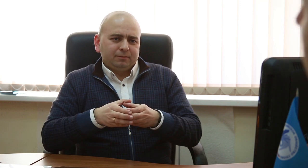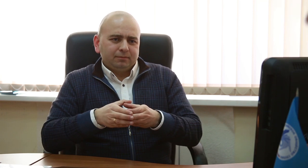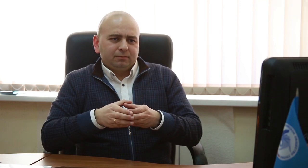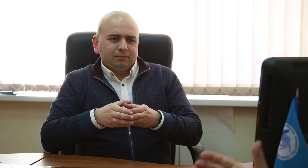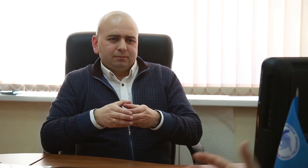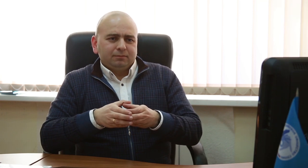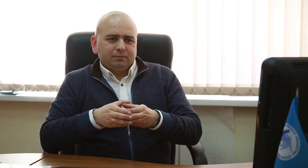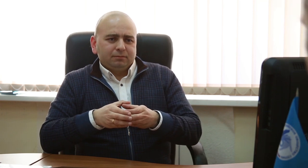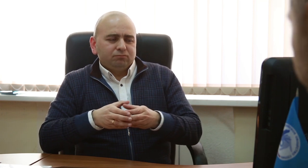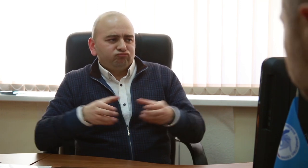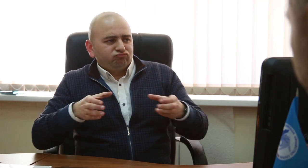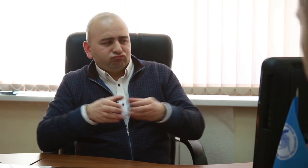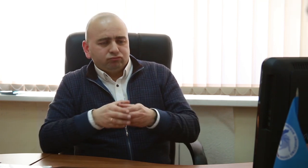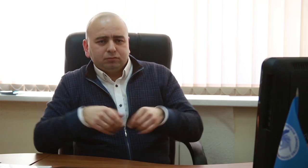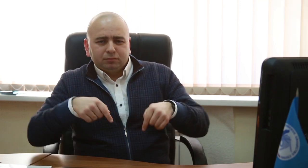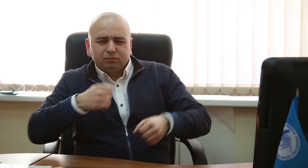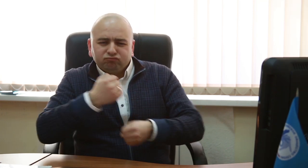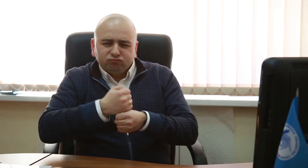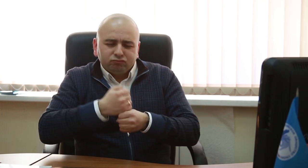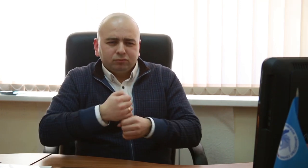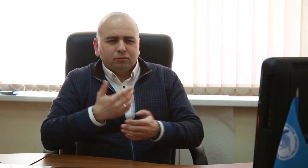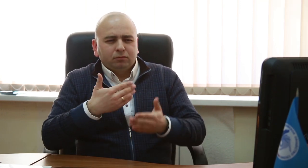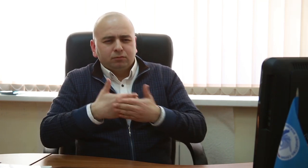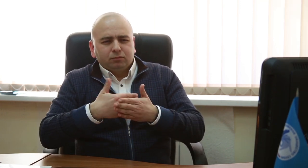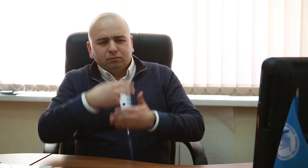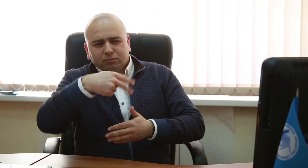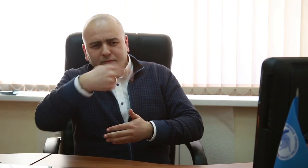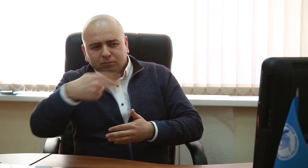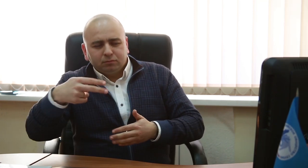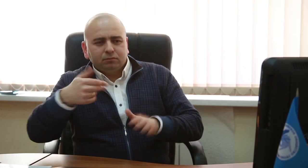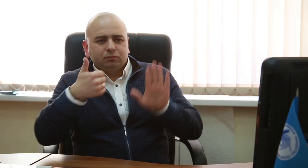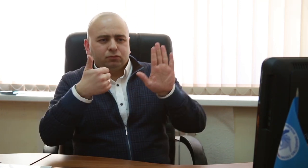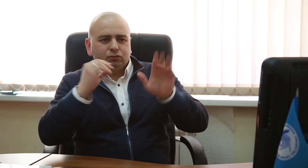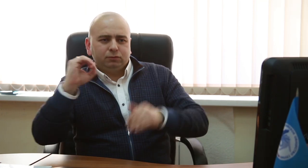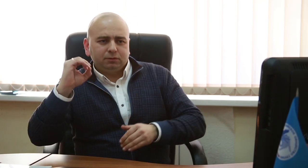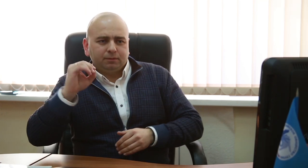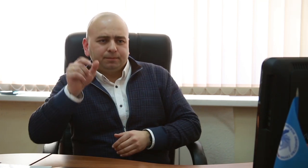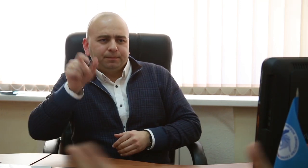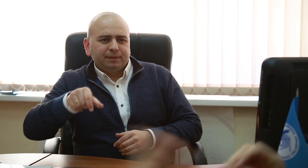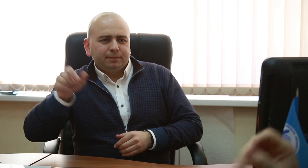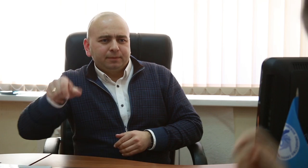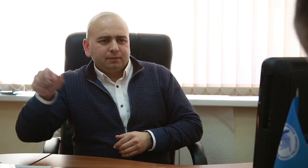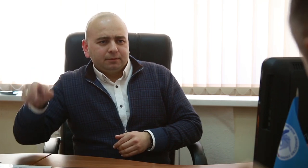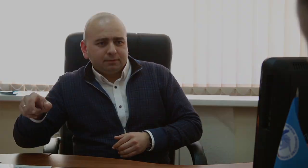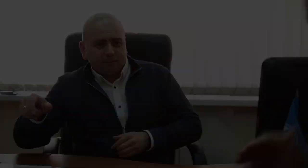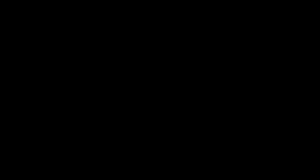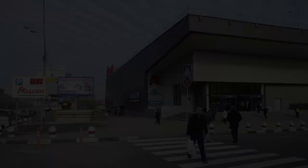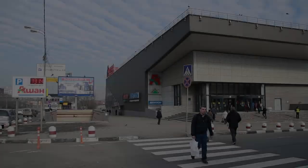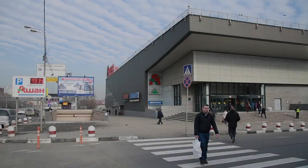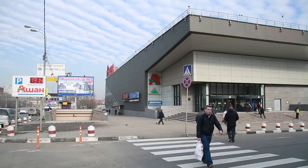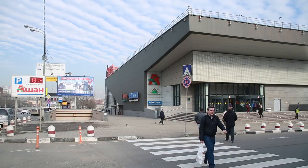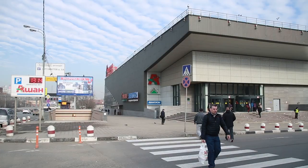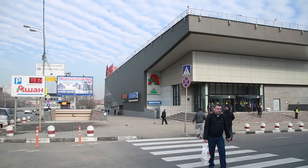Projects and similar agencies. VOG itself is huge so I work with many different teams. These divisions and teams total 60 staff.